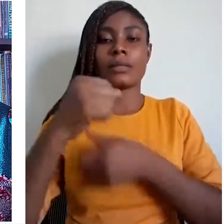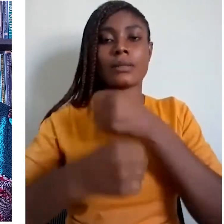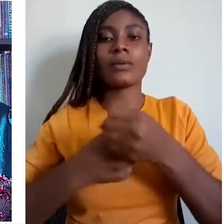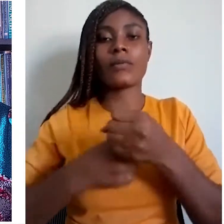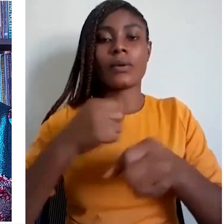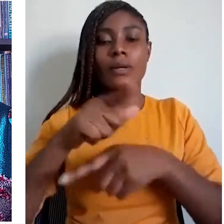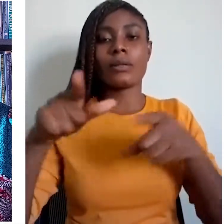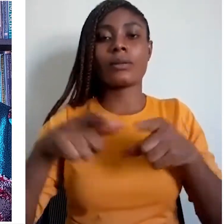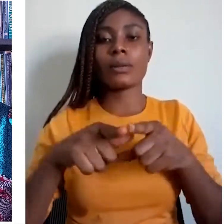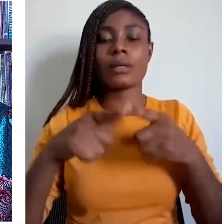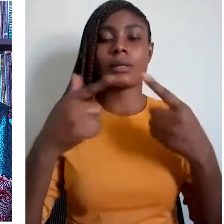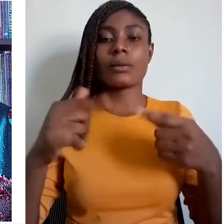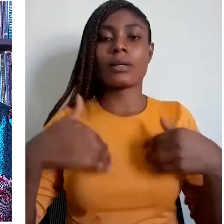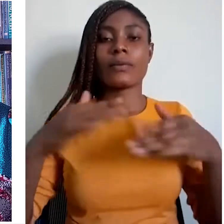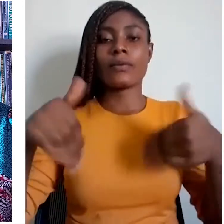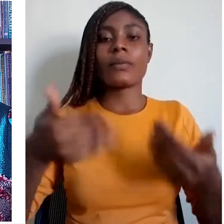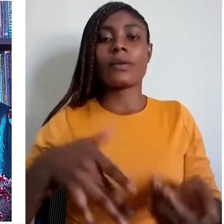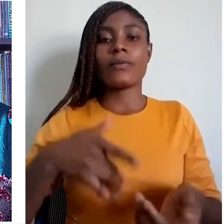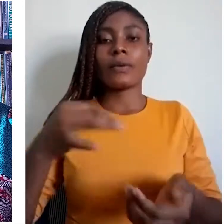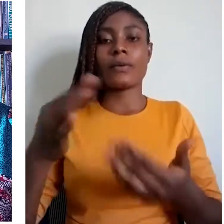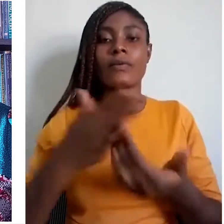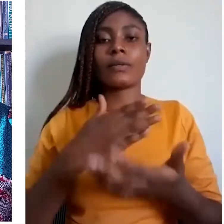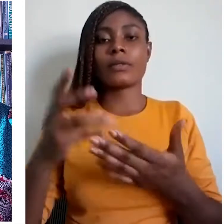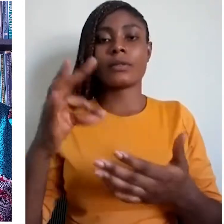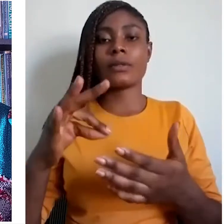a feel of the issues of indigenous languages.